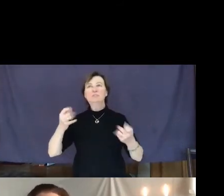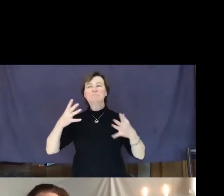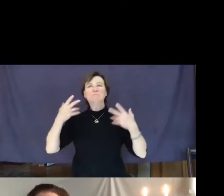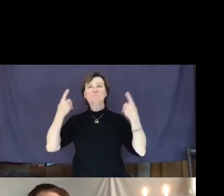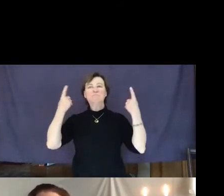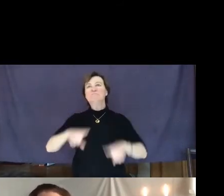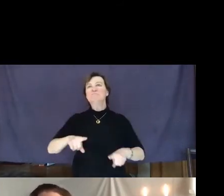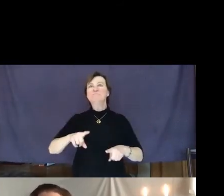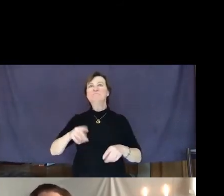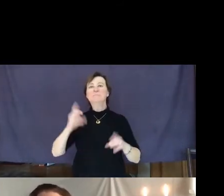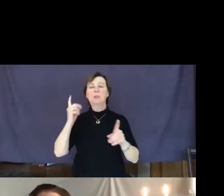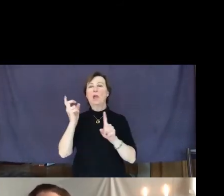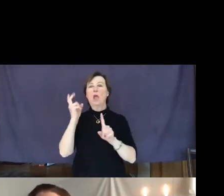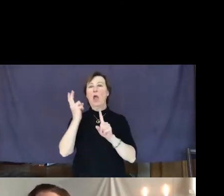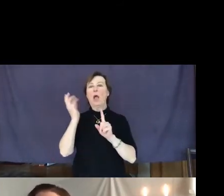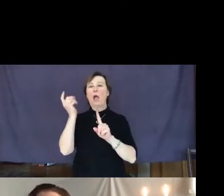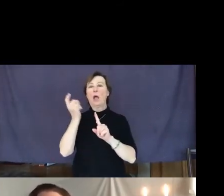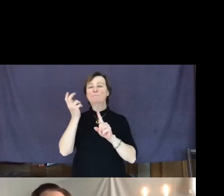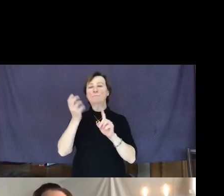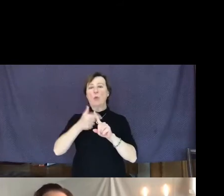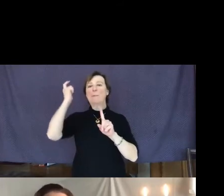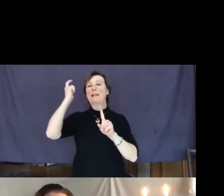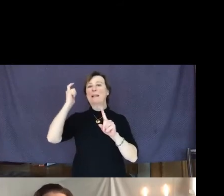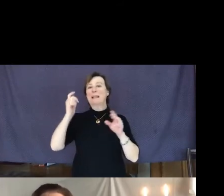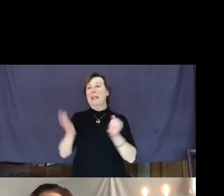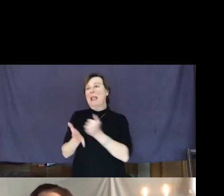It's like they have Pavlov's dog's bell inside of them and